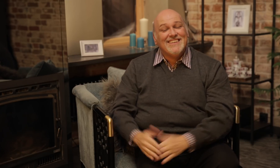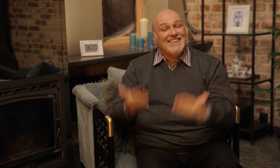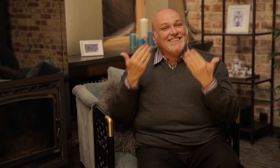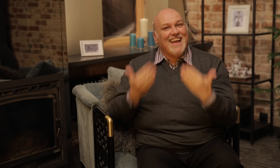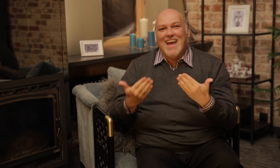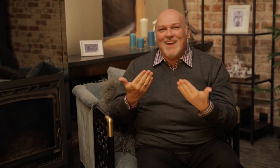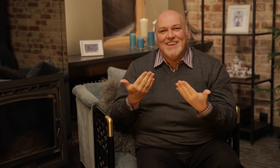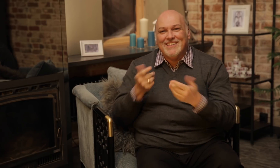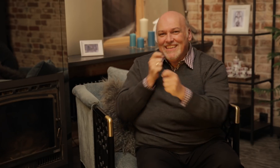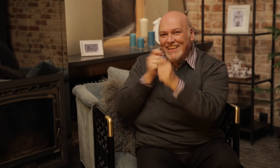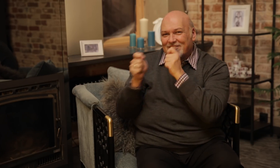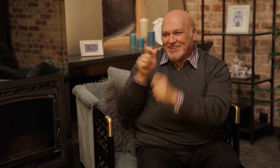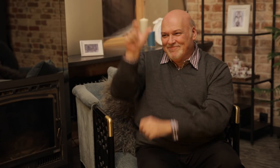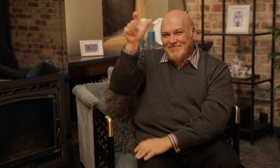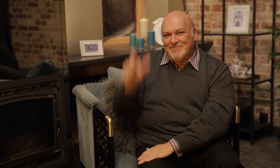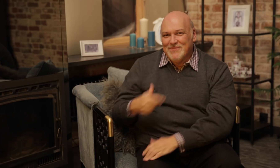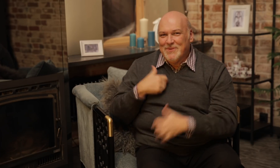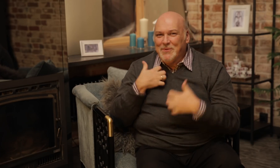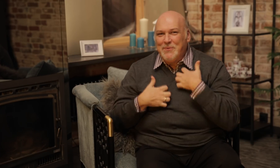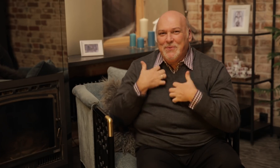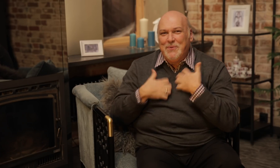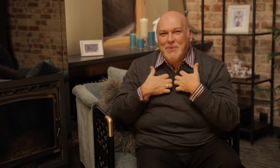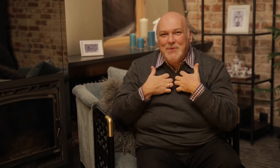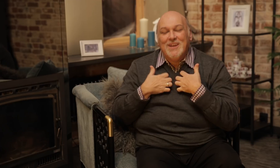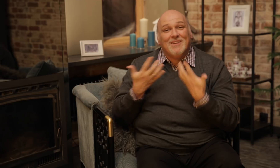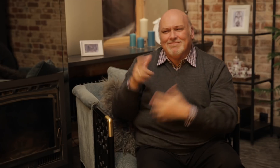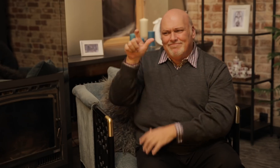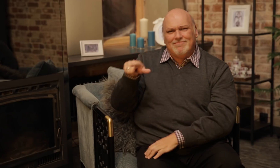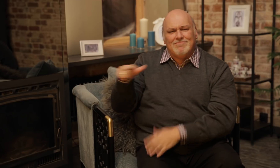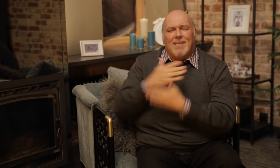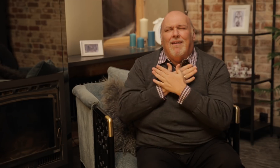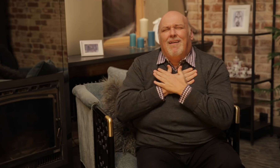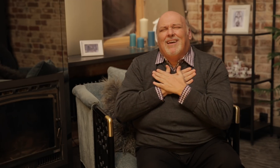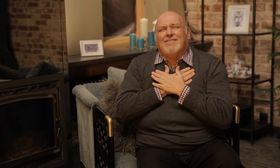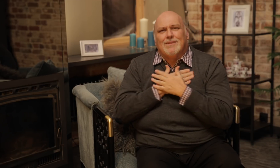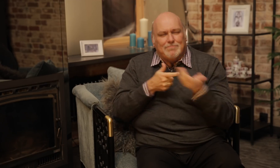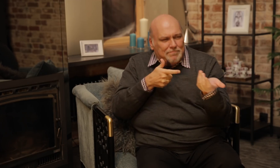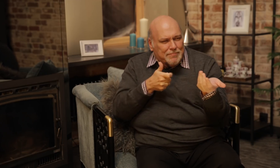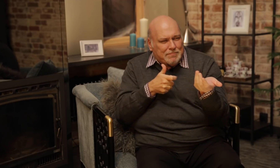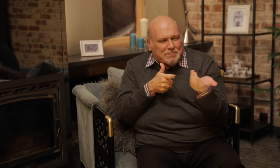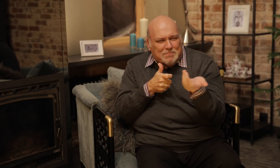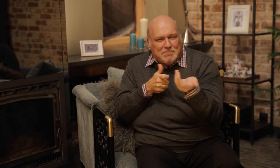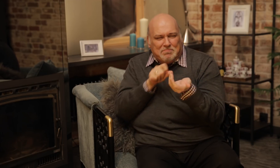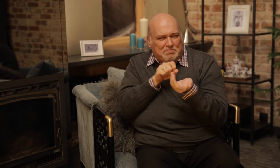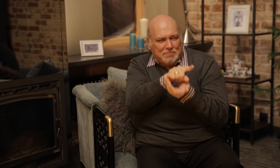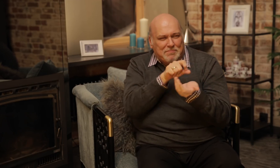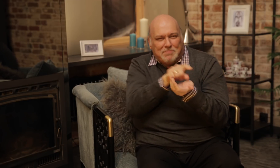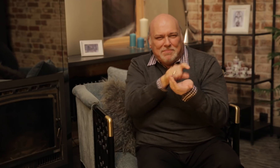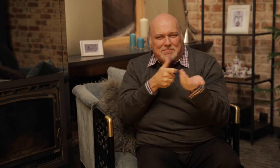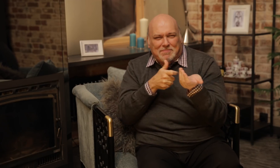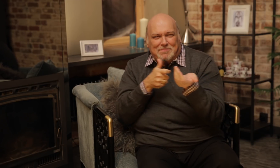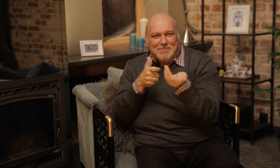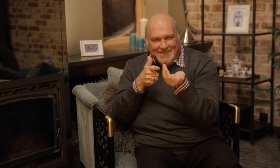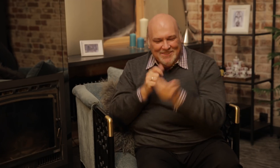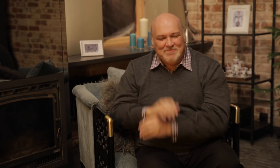Next, I’m excited to be interviewing this gentleman who has a passion for shooting.